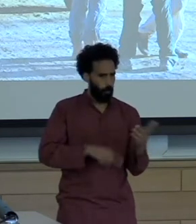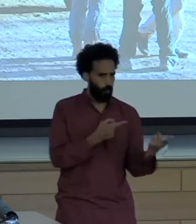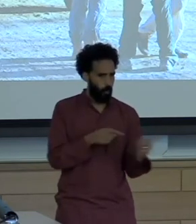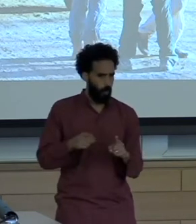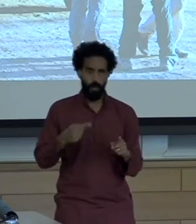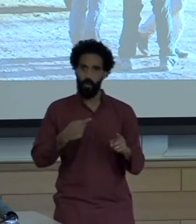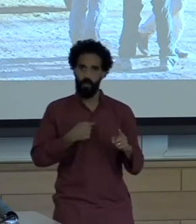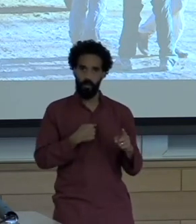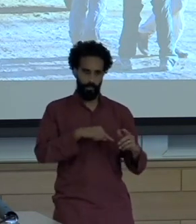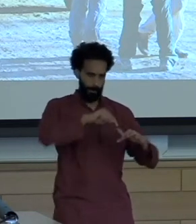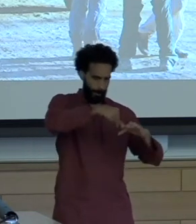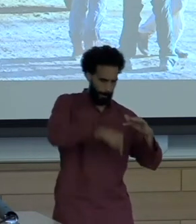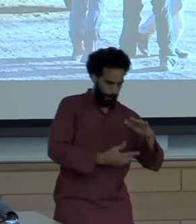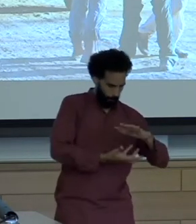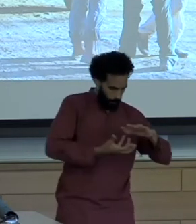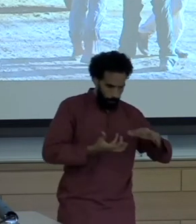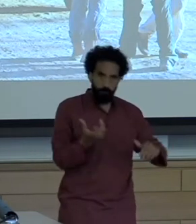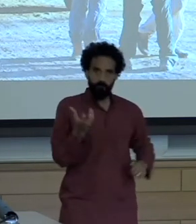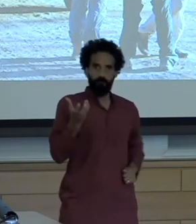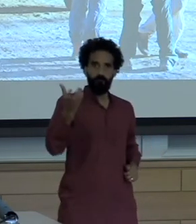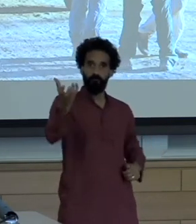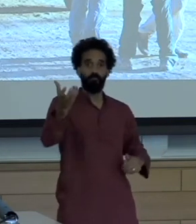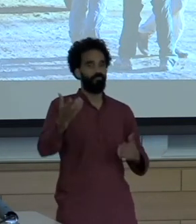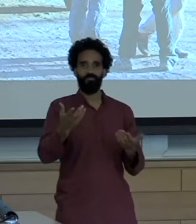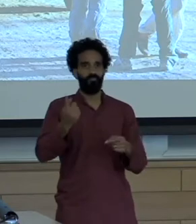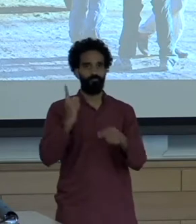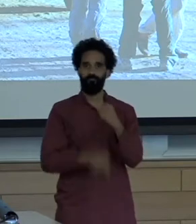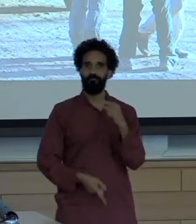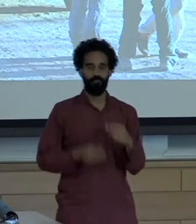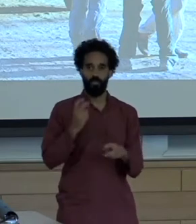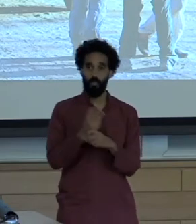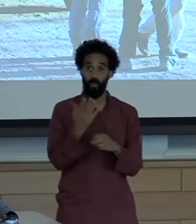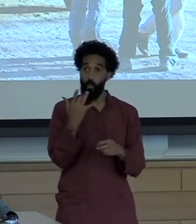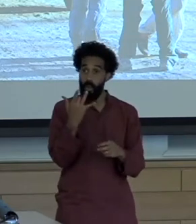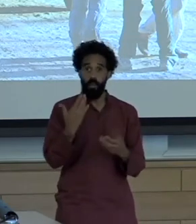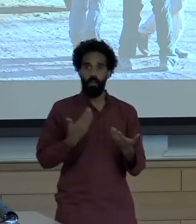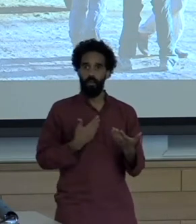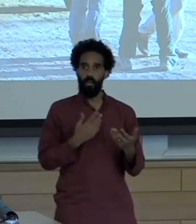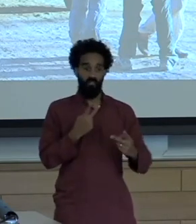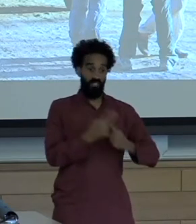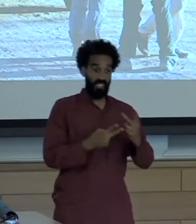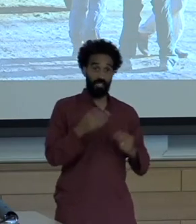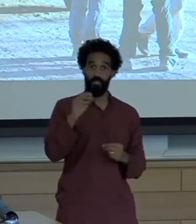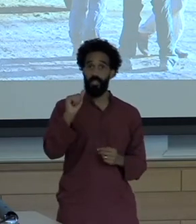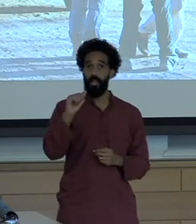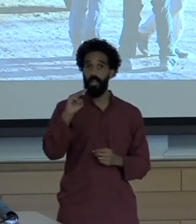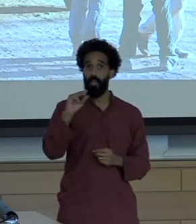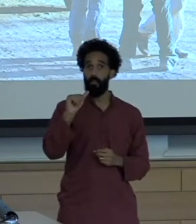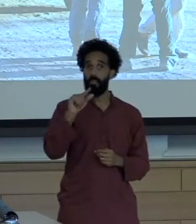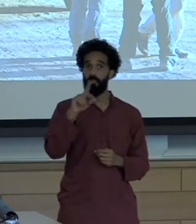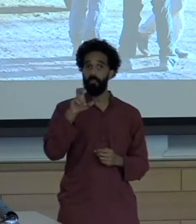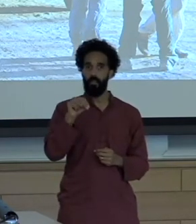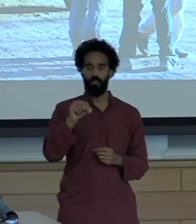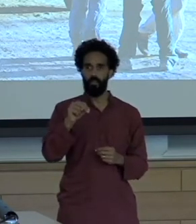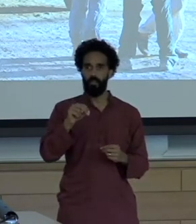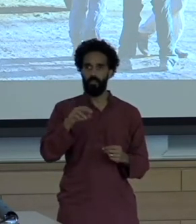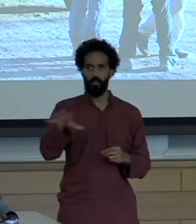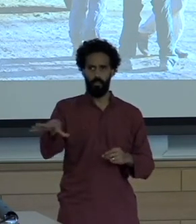Getting into the Amazon takes time, it's expensive and has travel hurdles abound